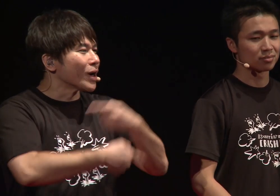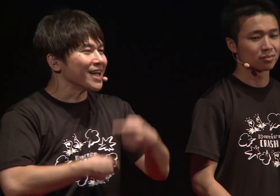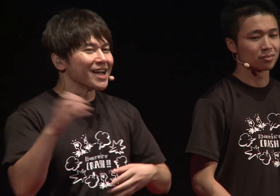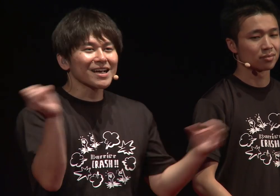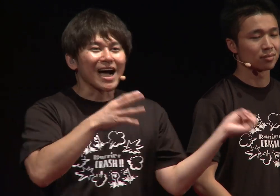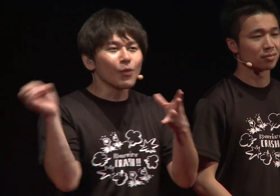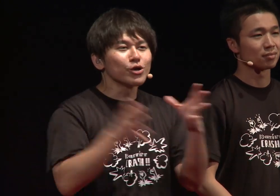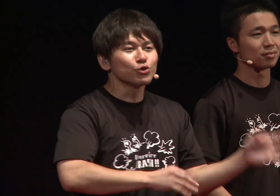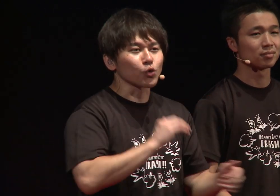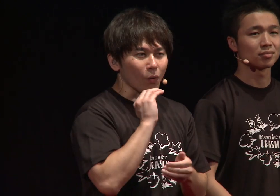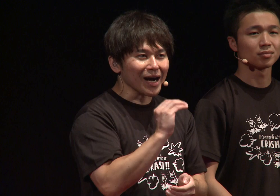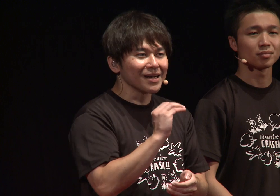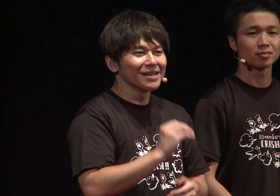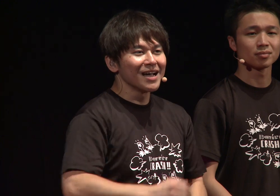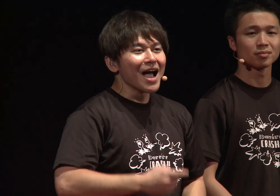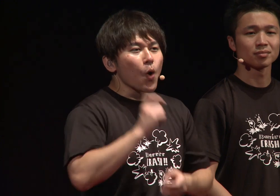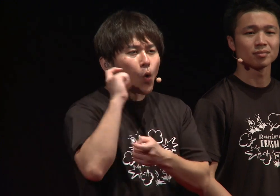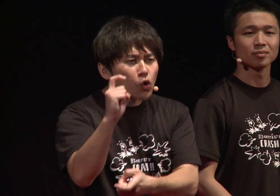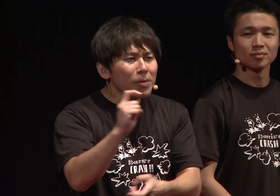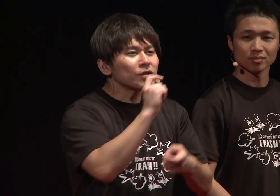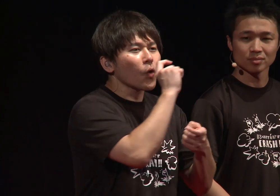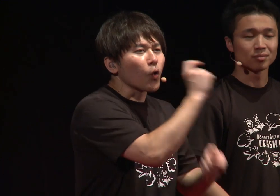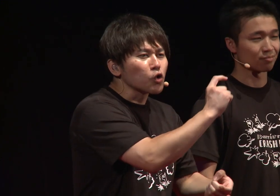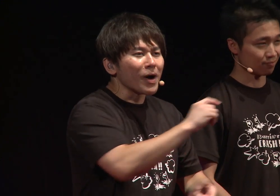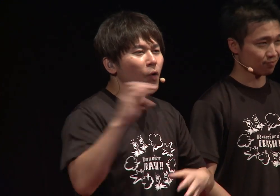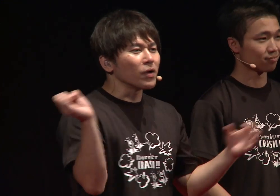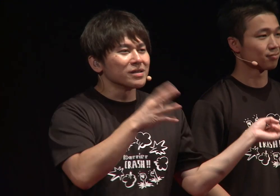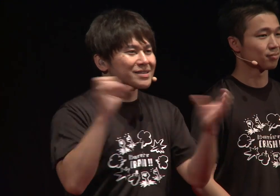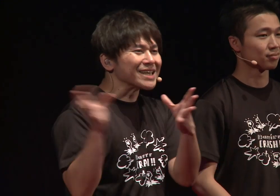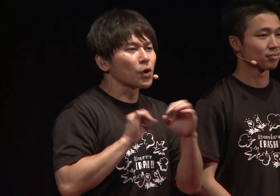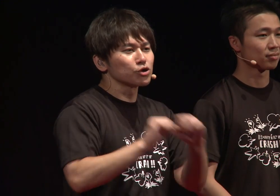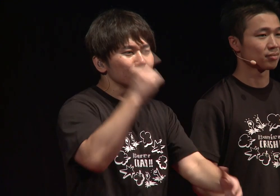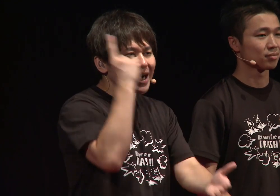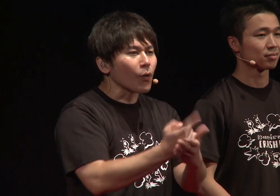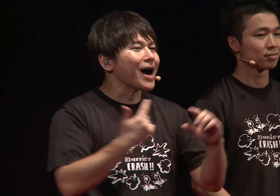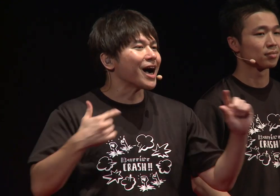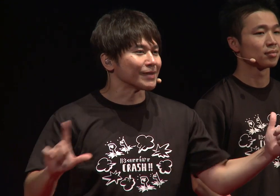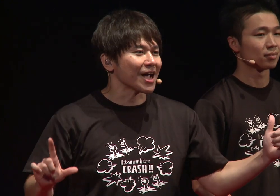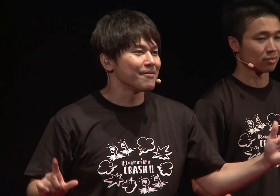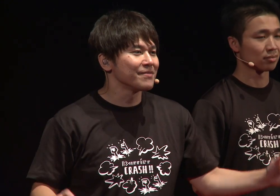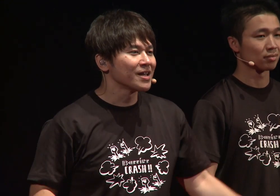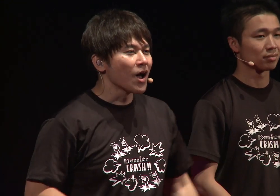Communicating with sign language isn't just about exchanging words.